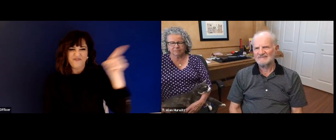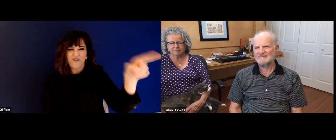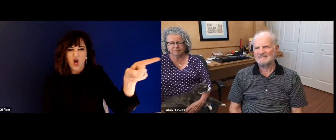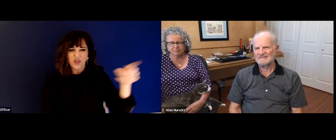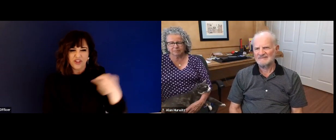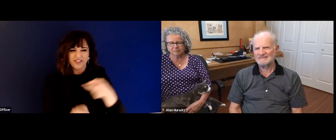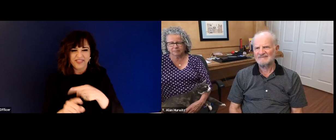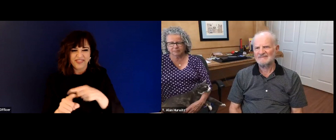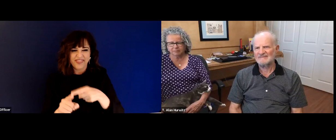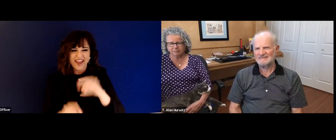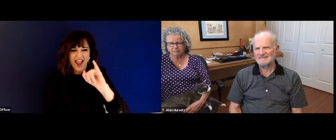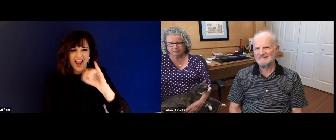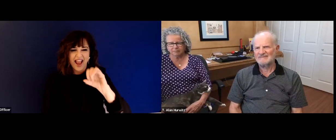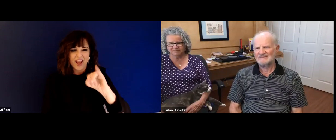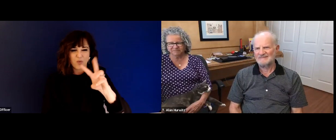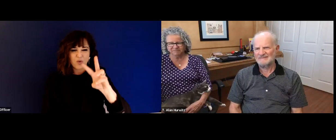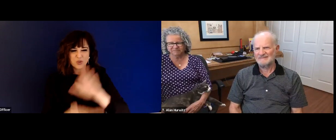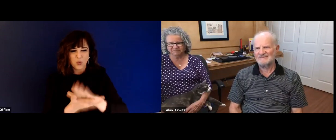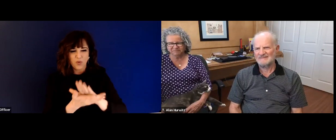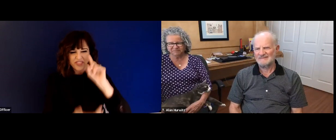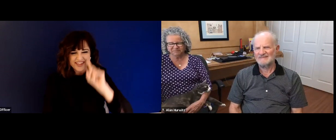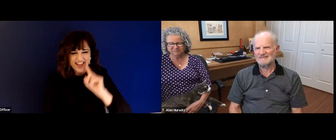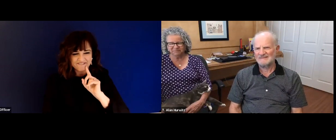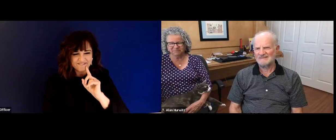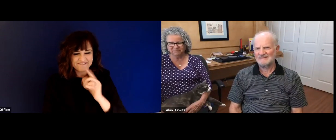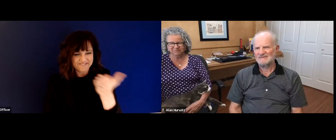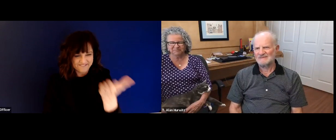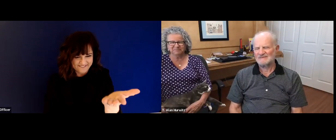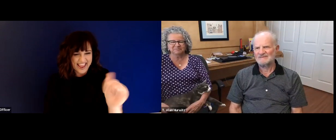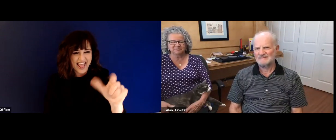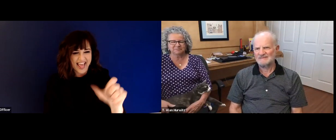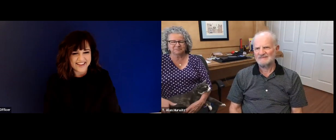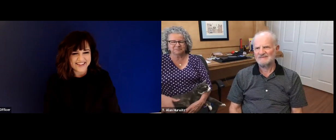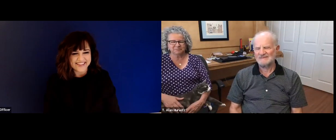your home? Why did your parents decide to then send you to see